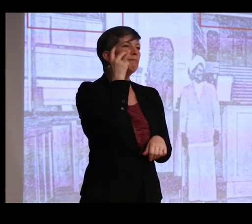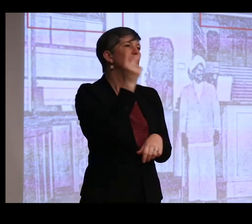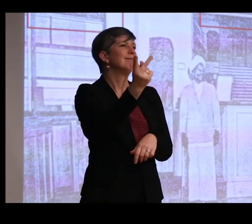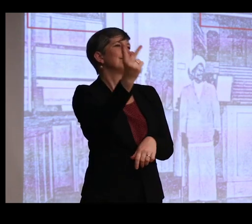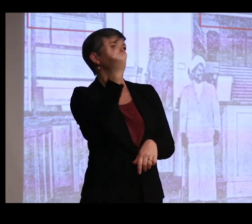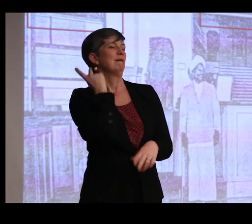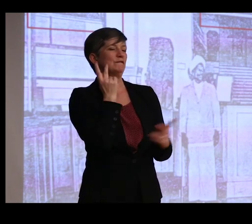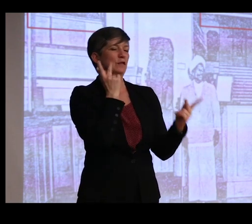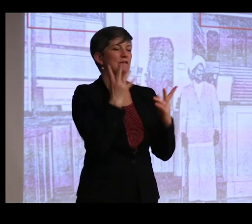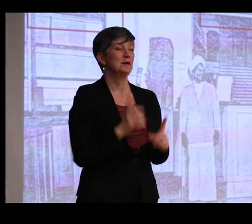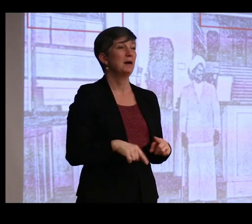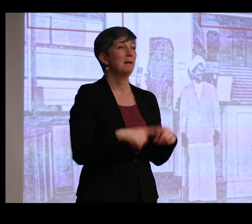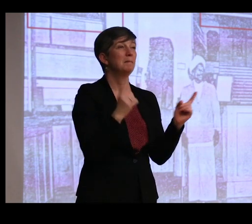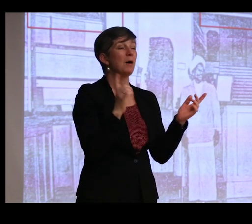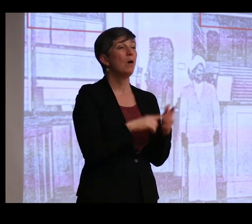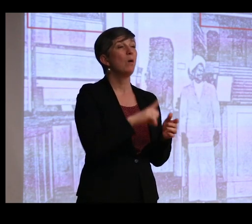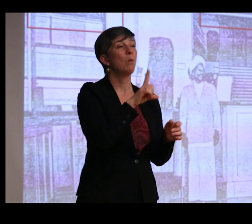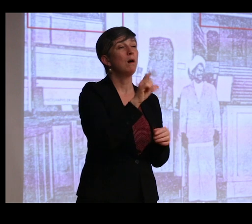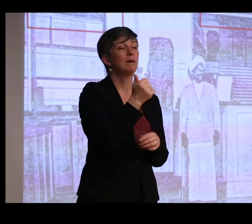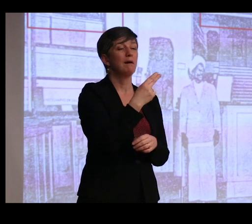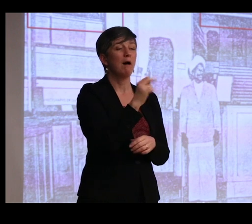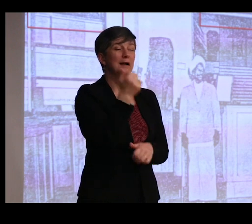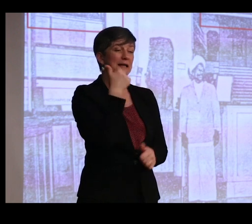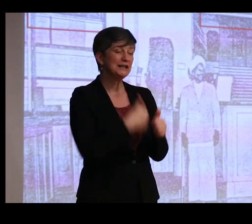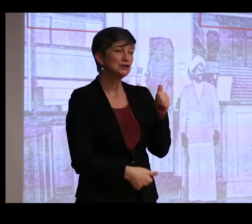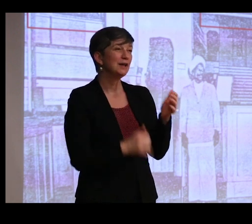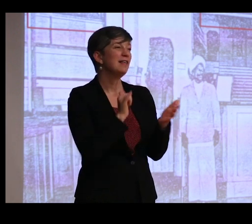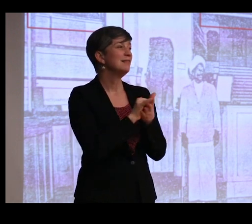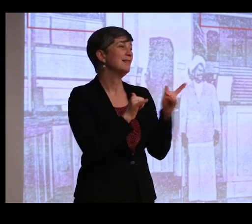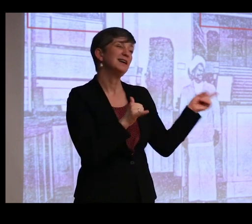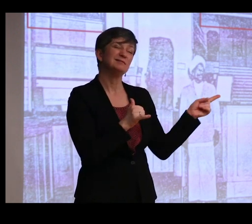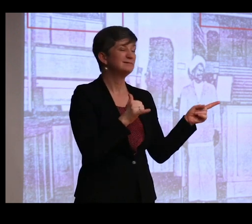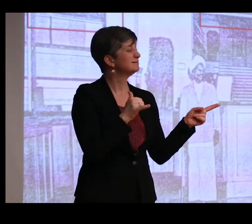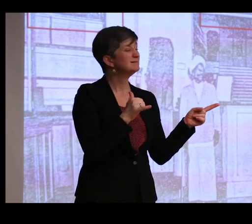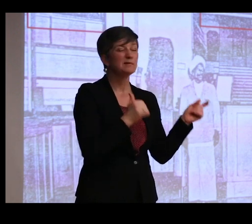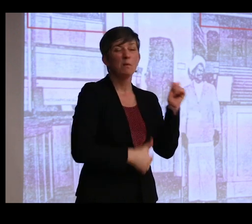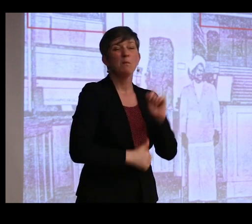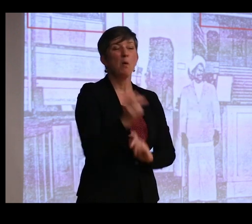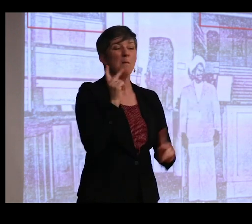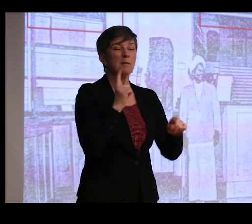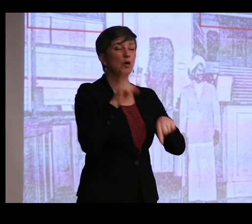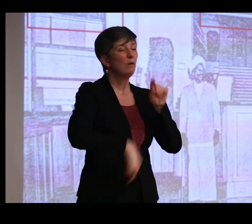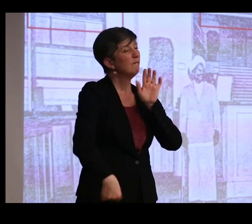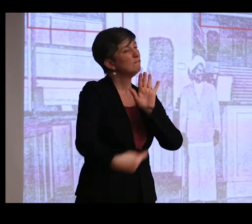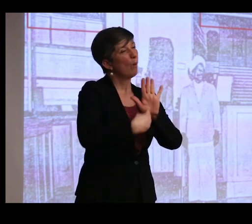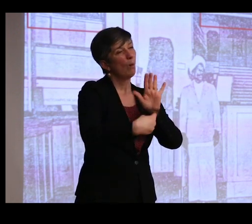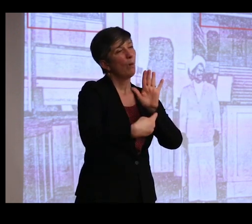But priced at one anna each, these images were likely beyond the purchasing power of most of the poorer visitors.